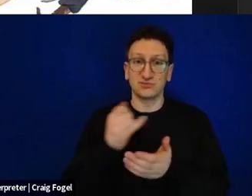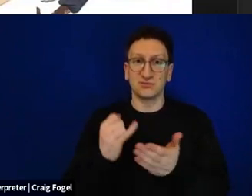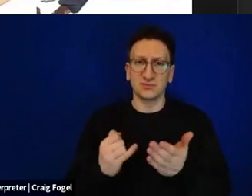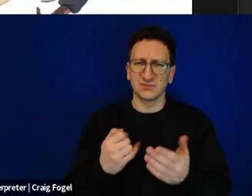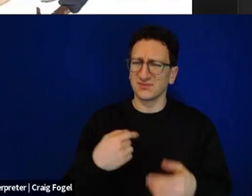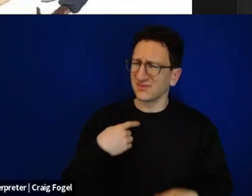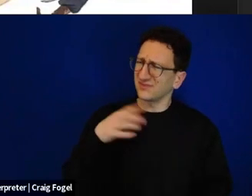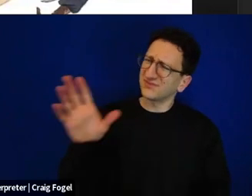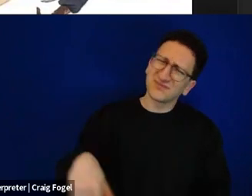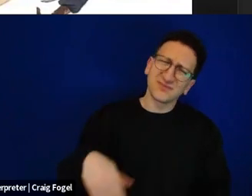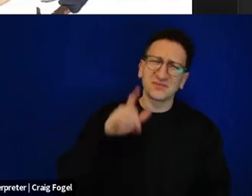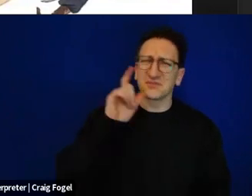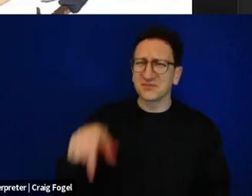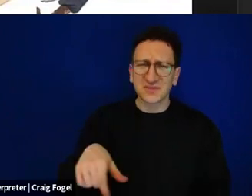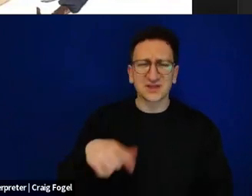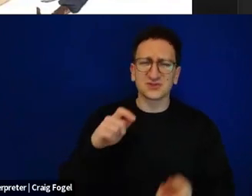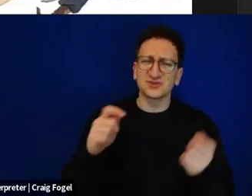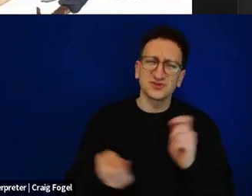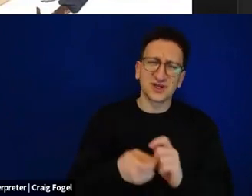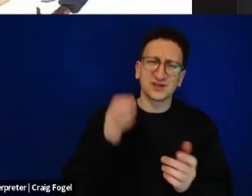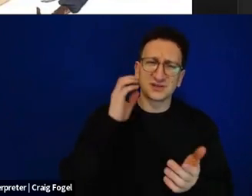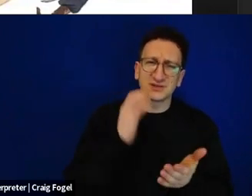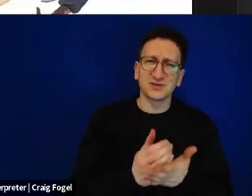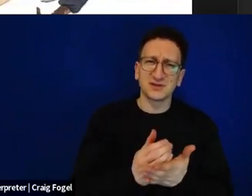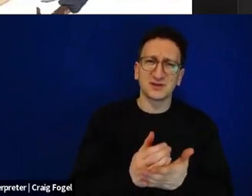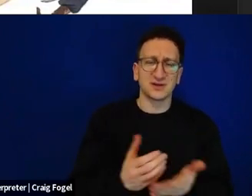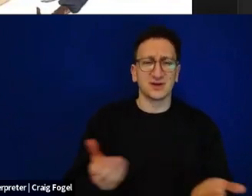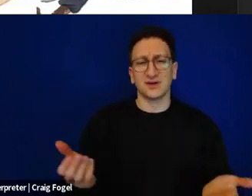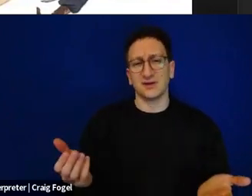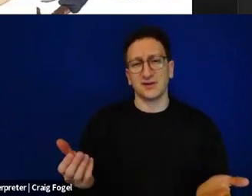really going to change the illustration? Isn't that going to be a bit too soon? And